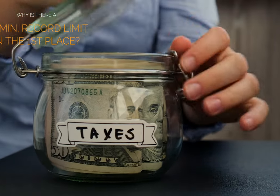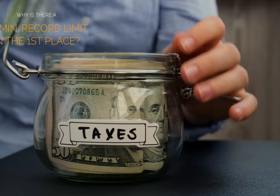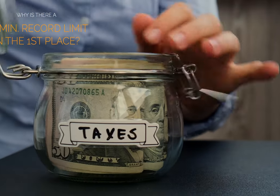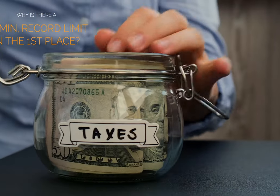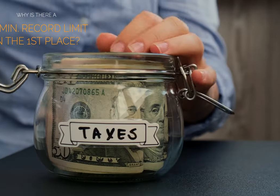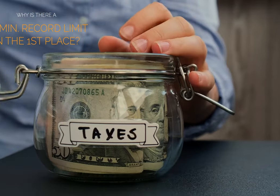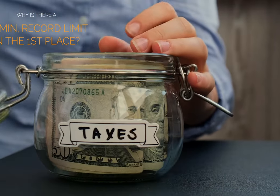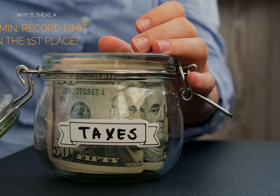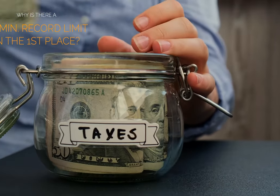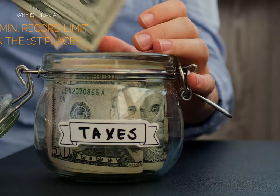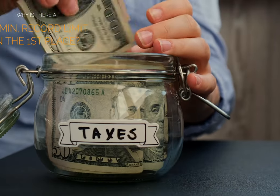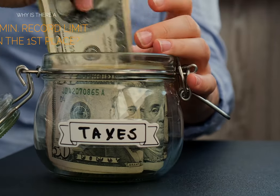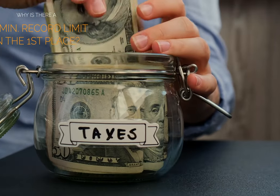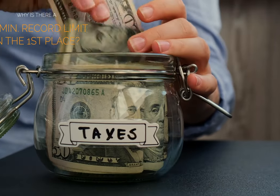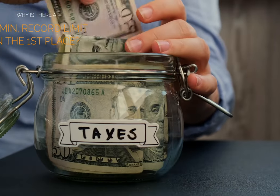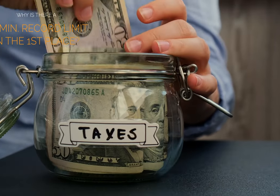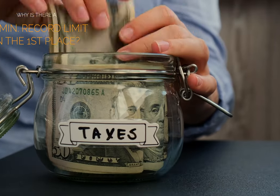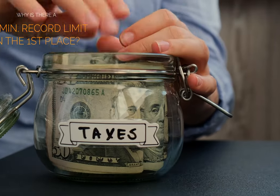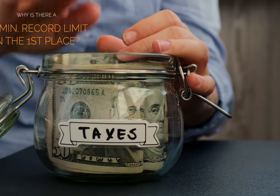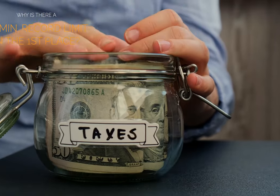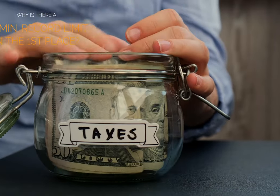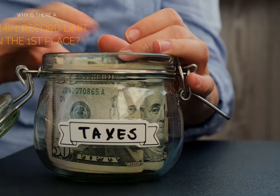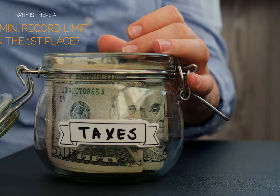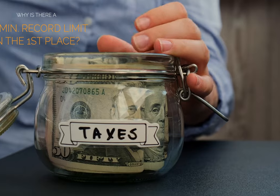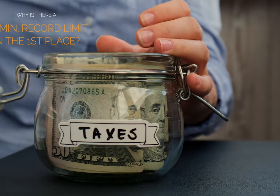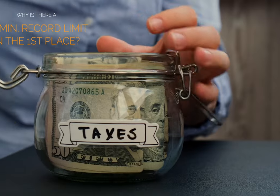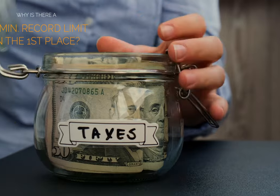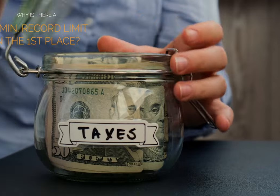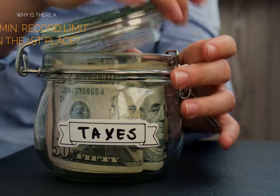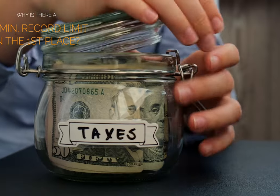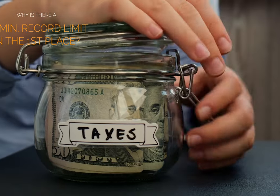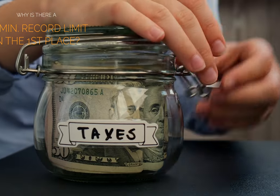to be that if a camera could record longer for say 29 minutes and 59 seconds it was put in a